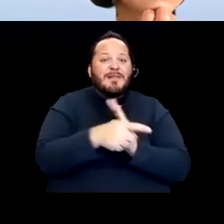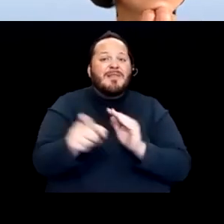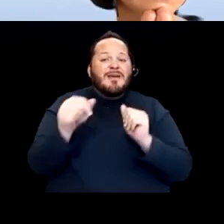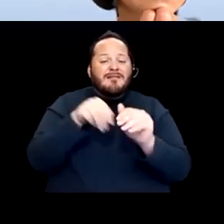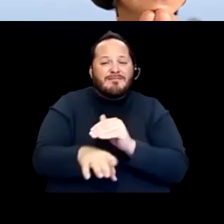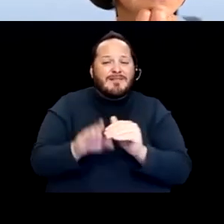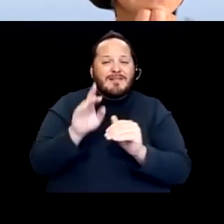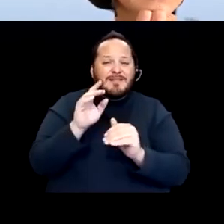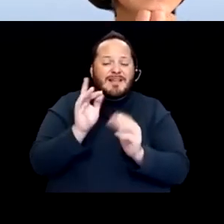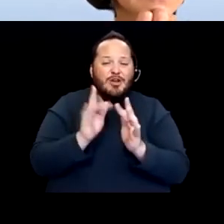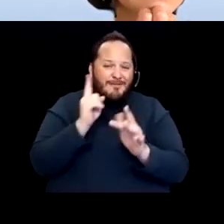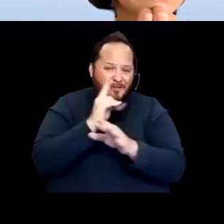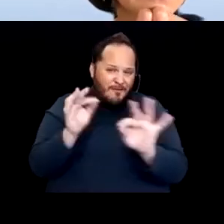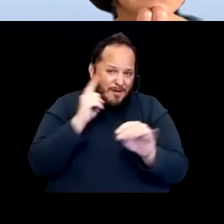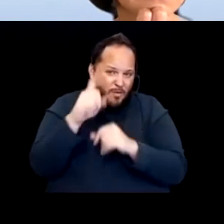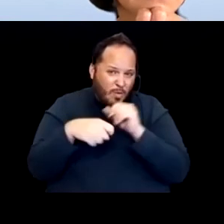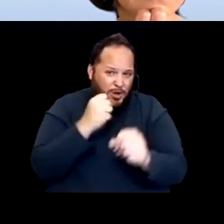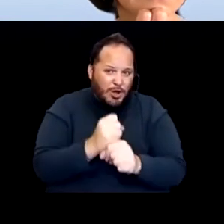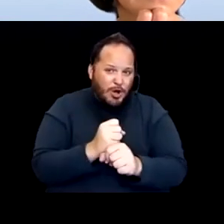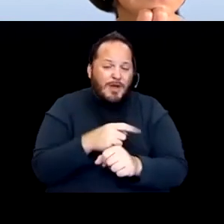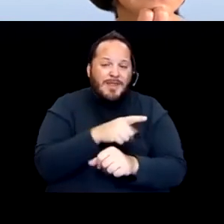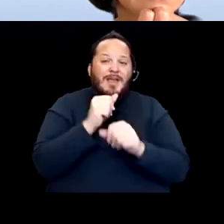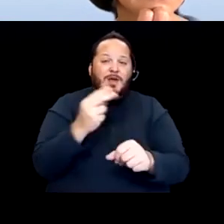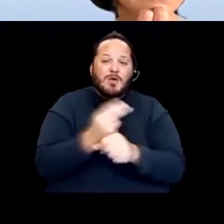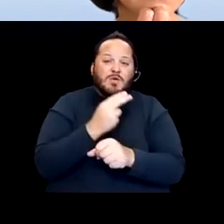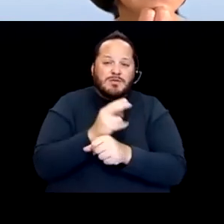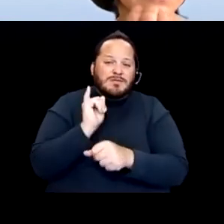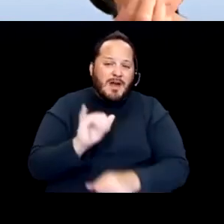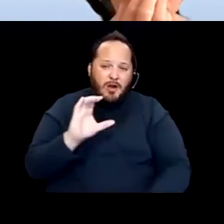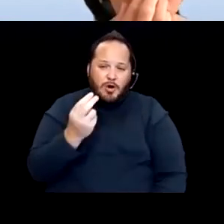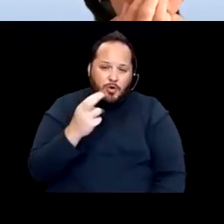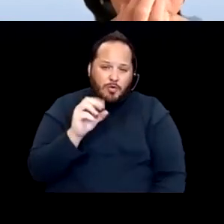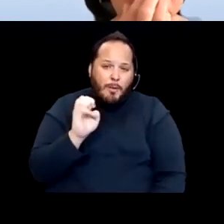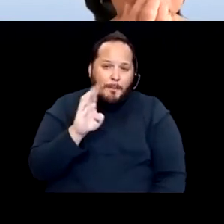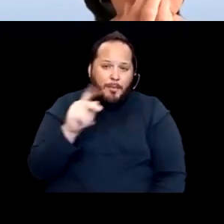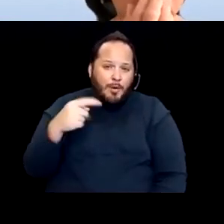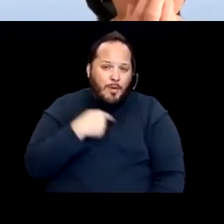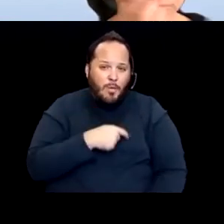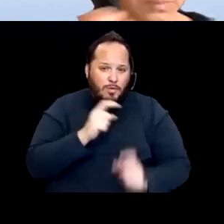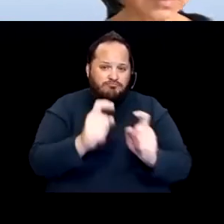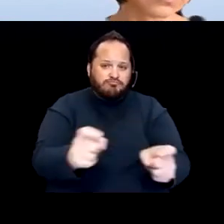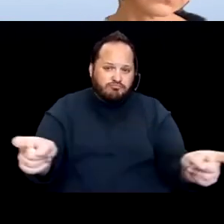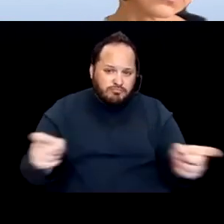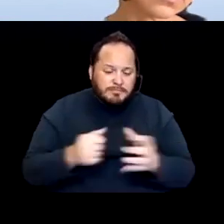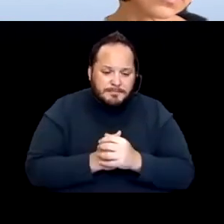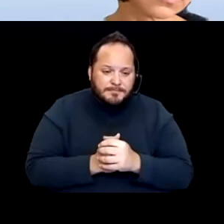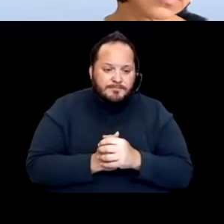their new Chromebook that we purchased them. And then lots of centers continue to provide backup personal assistance service.